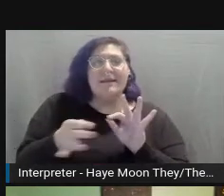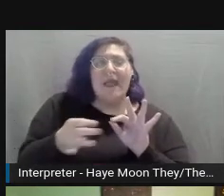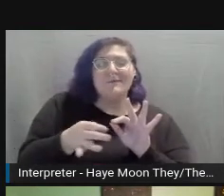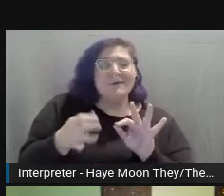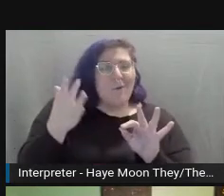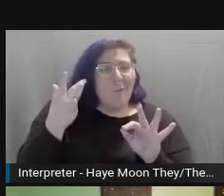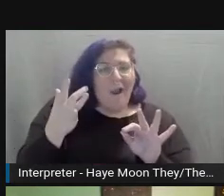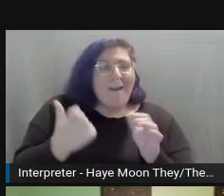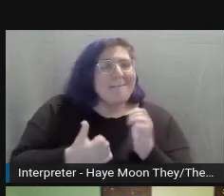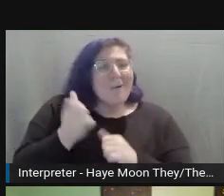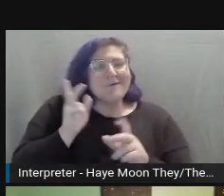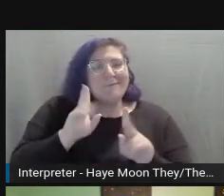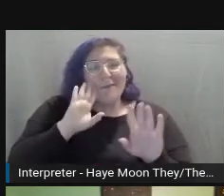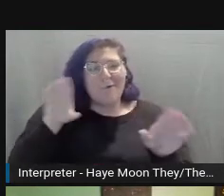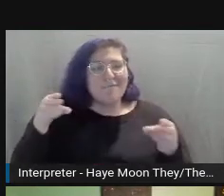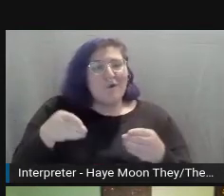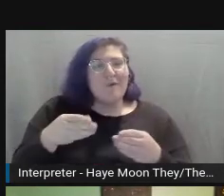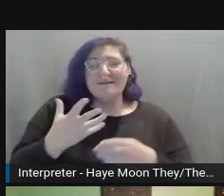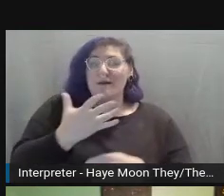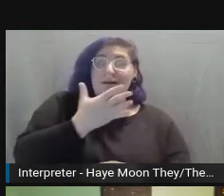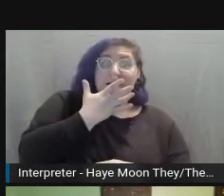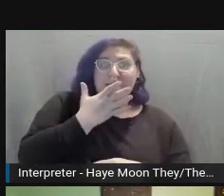that folks tend to focus on when they think about accessibility,